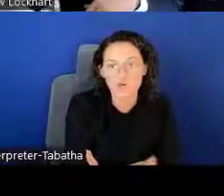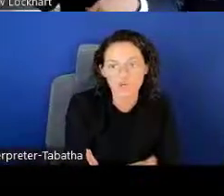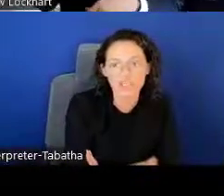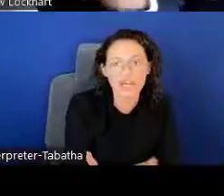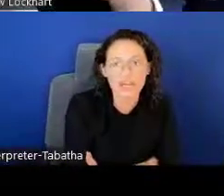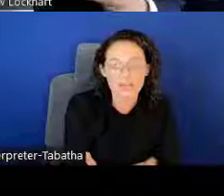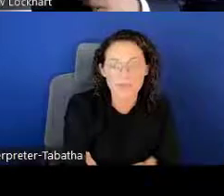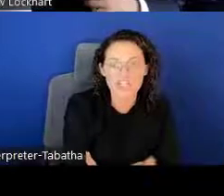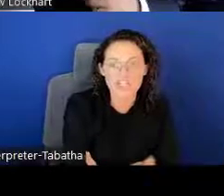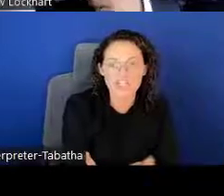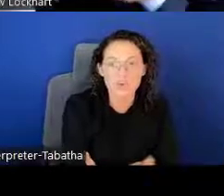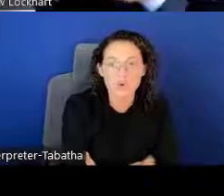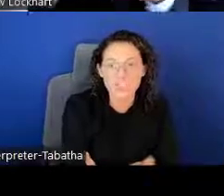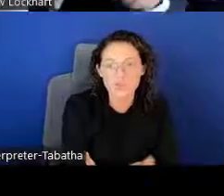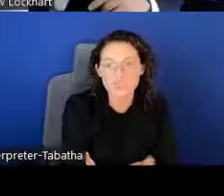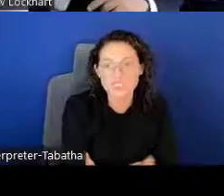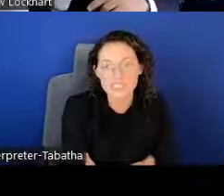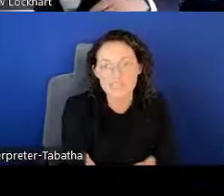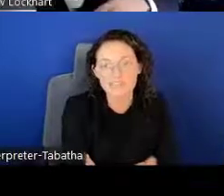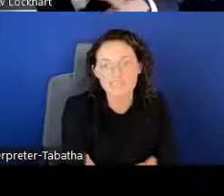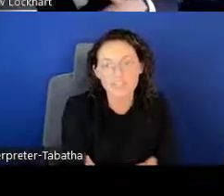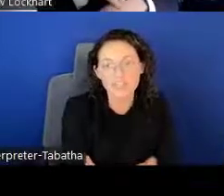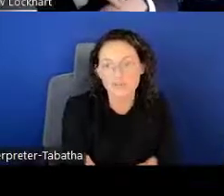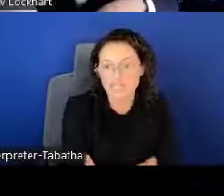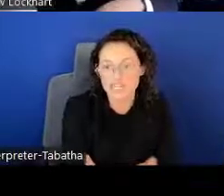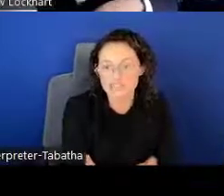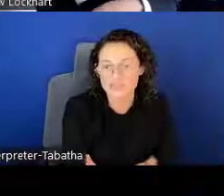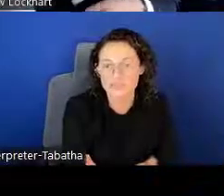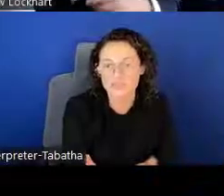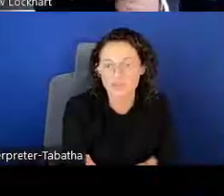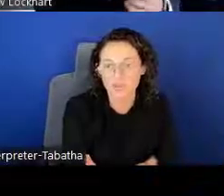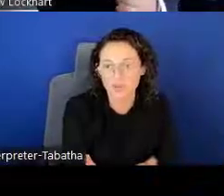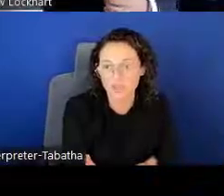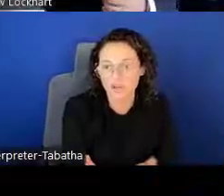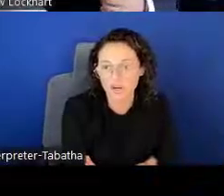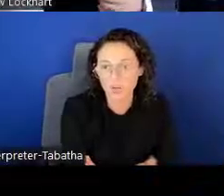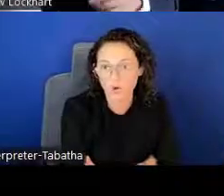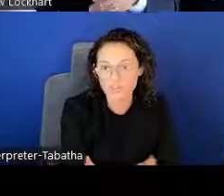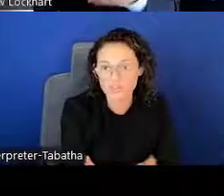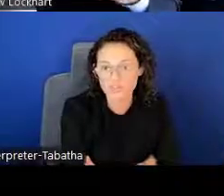Earlier I had mentioned we do see a 50 percent success rate with our awards.